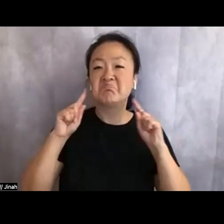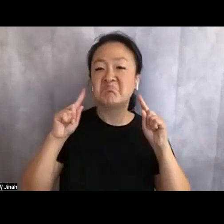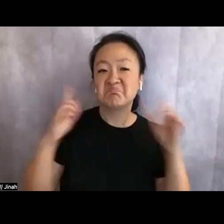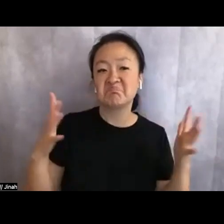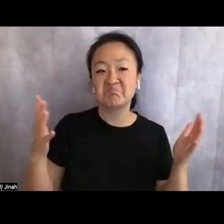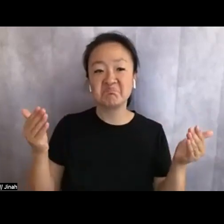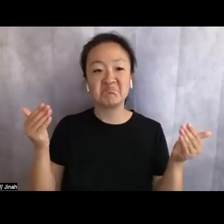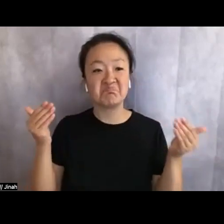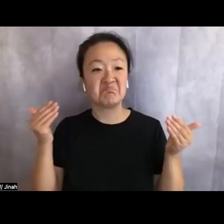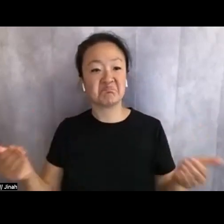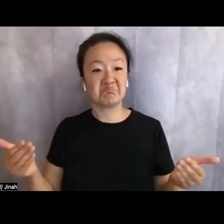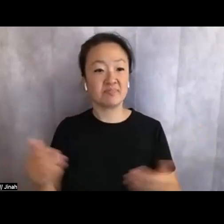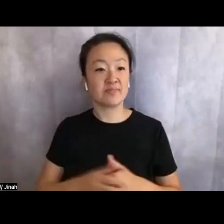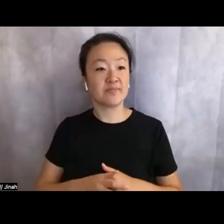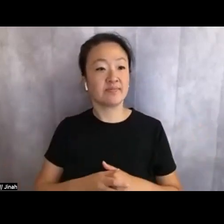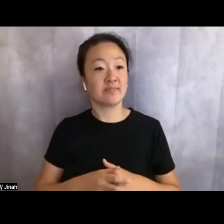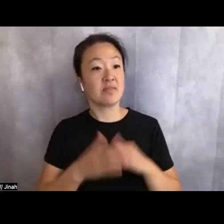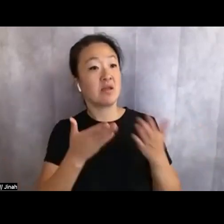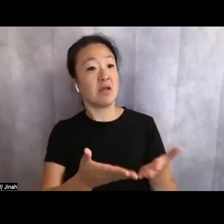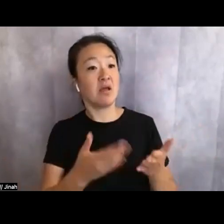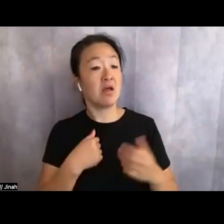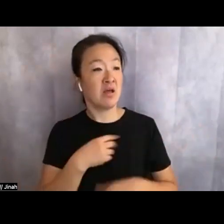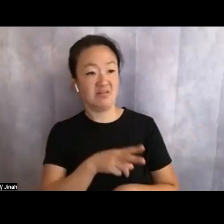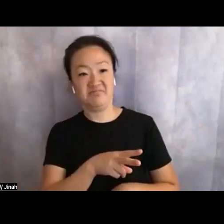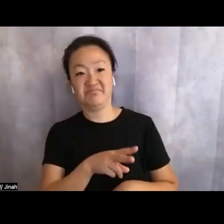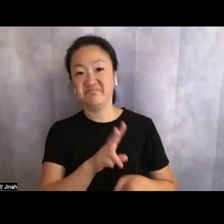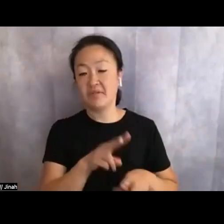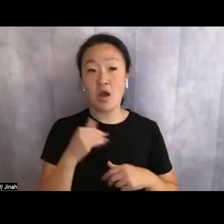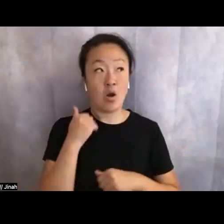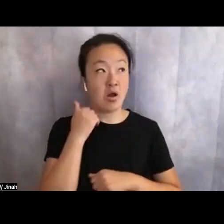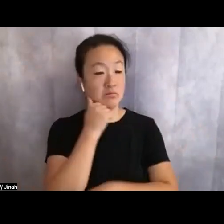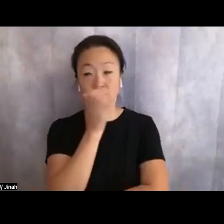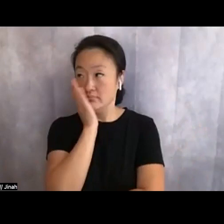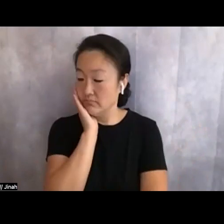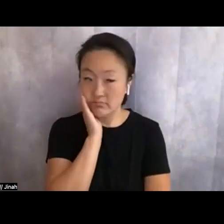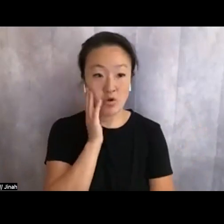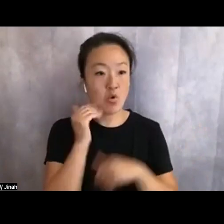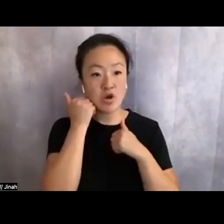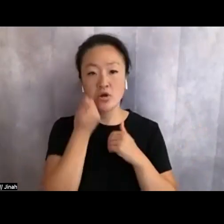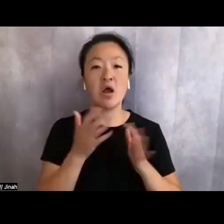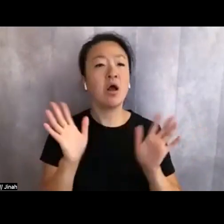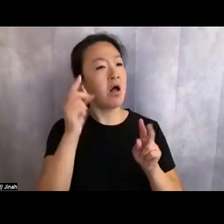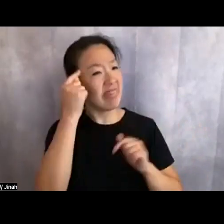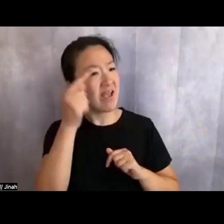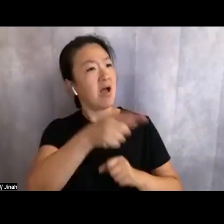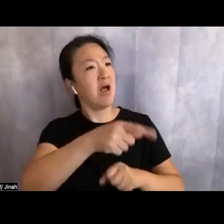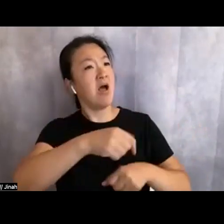And there, no one is smug or ashamed. They'll think him a queen, but under the dress,